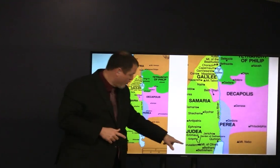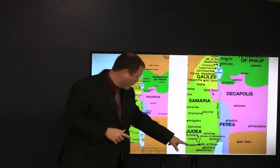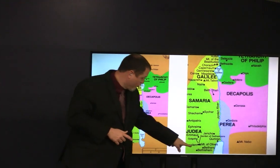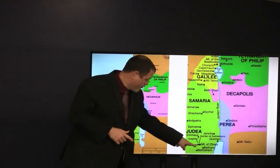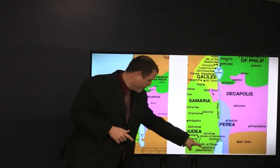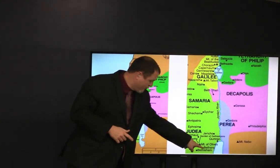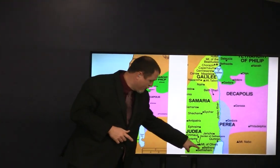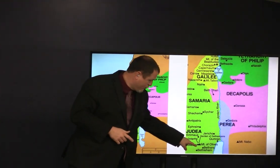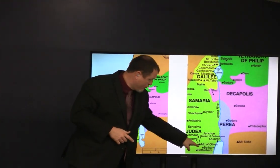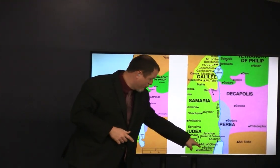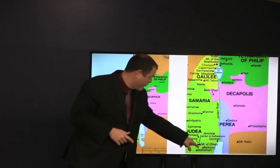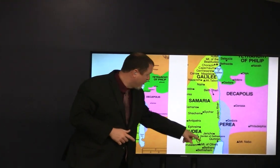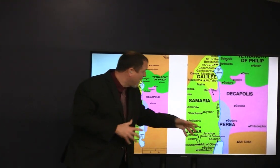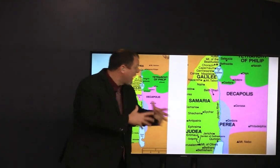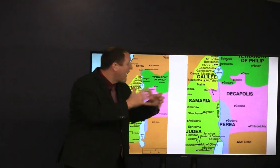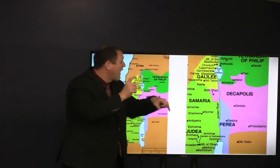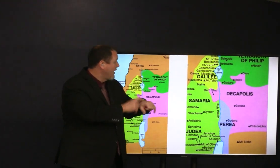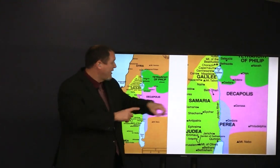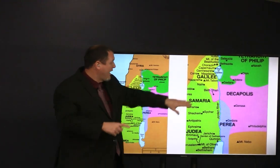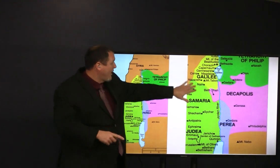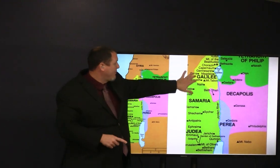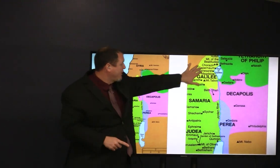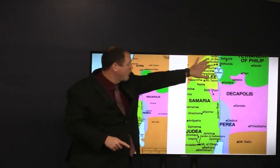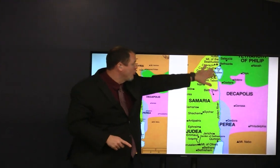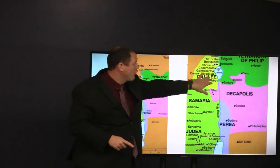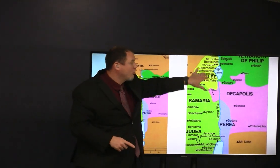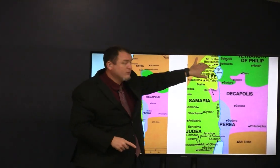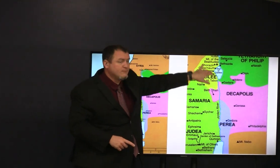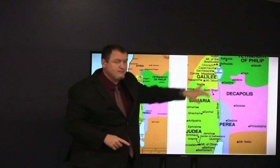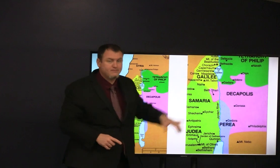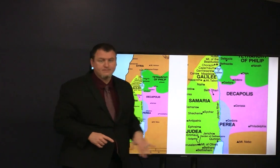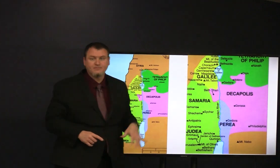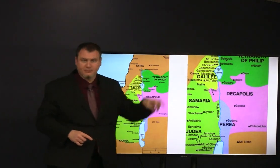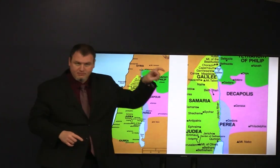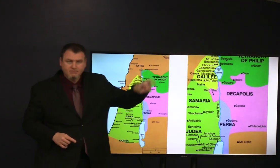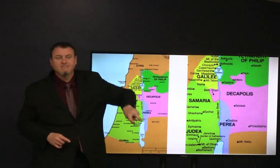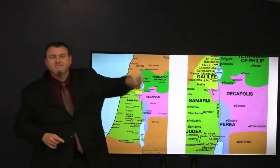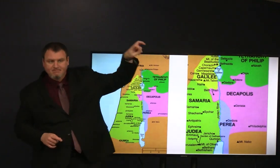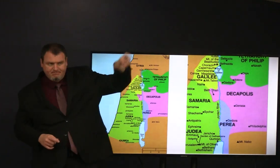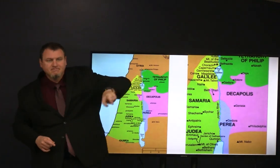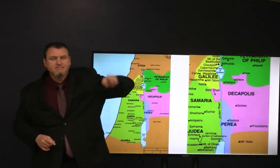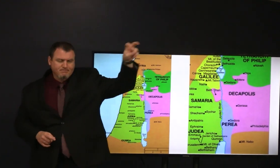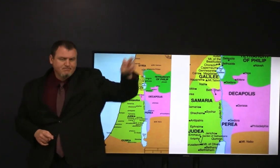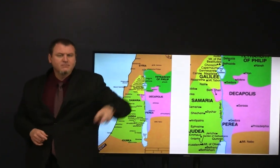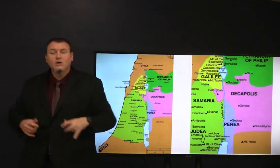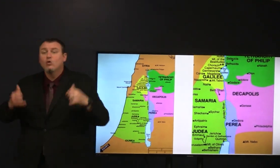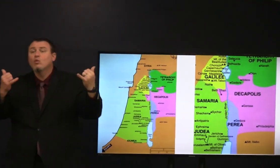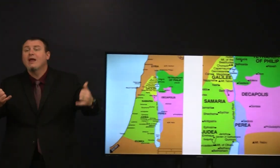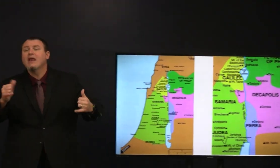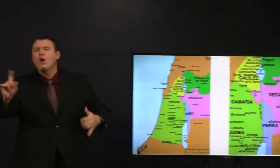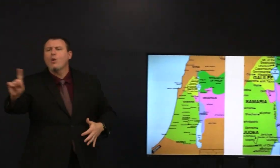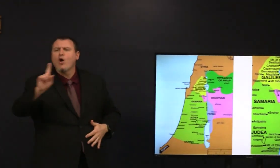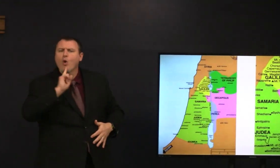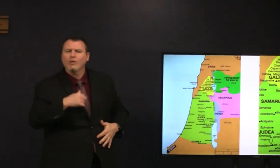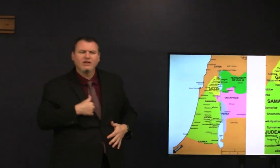and Jesus spent a lot of time here in Bethany and also in Galilee and he went back and forth